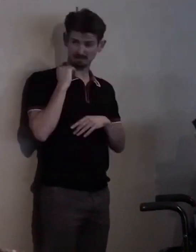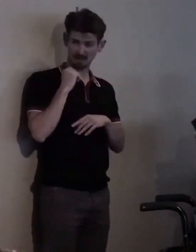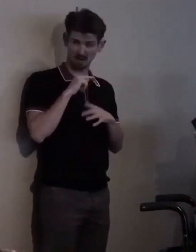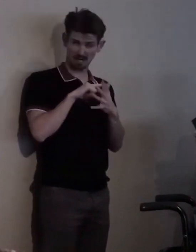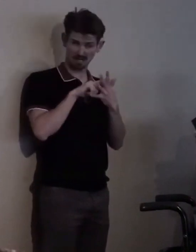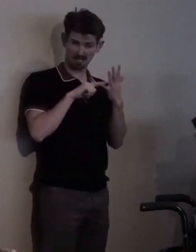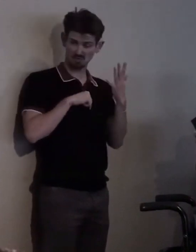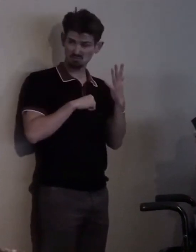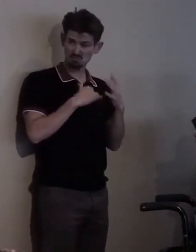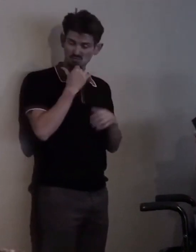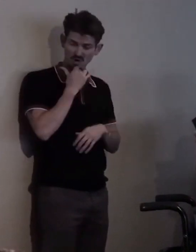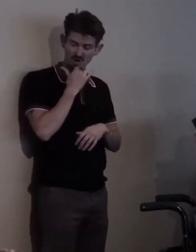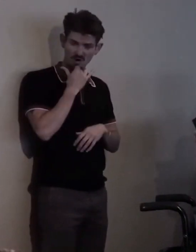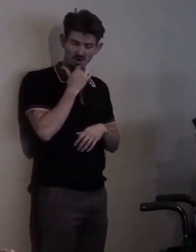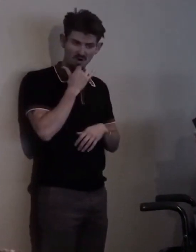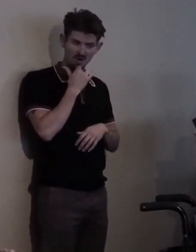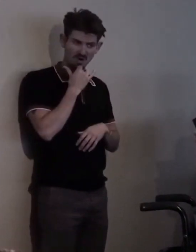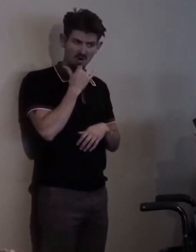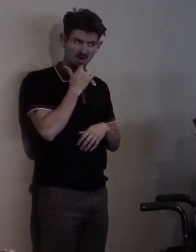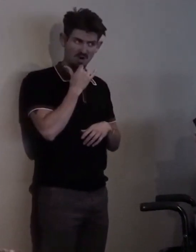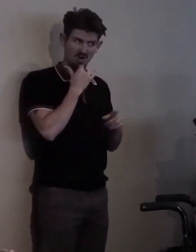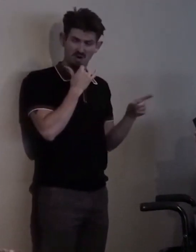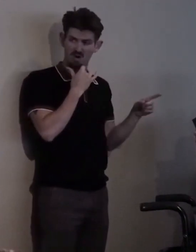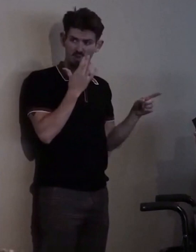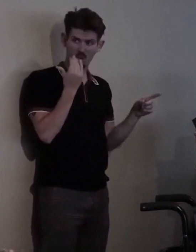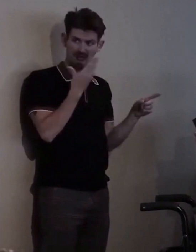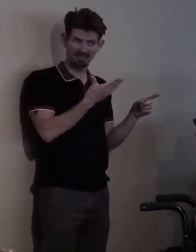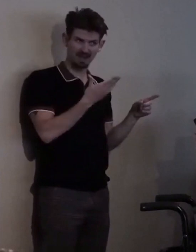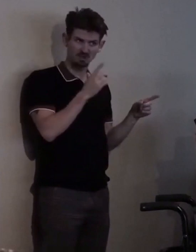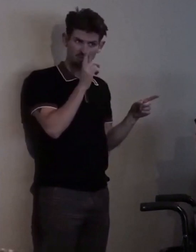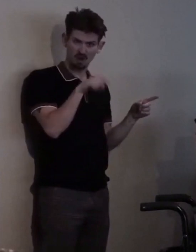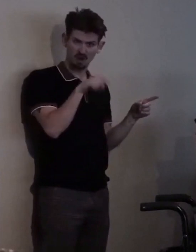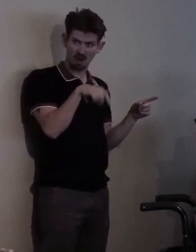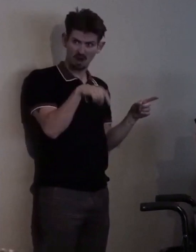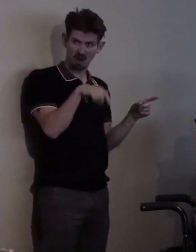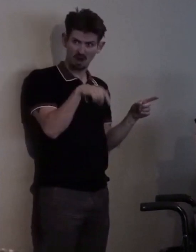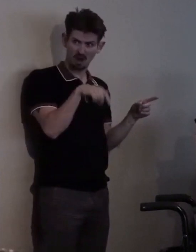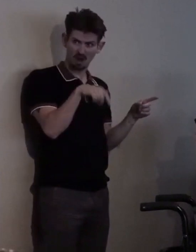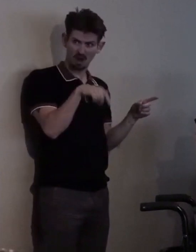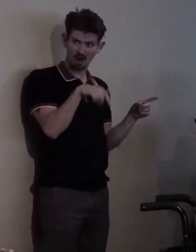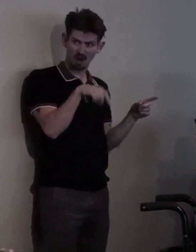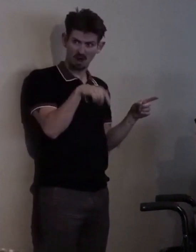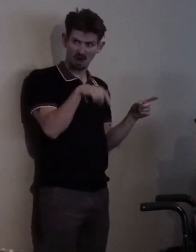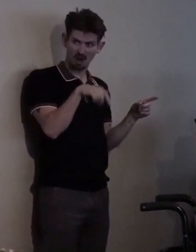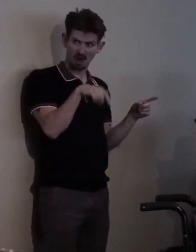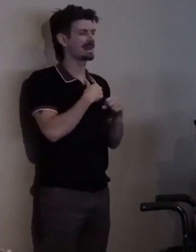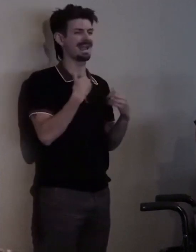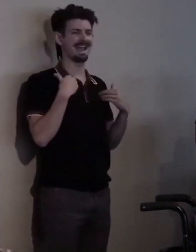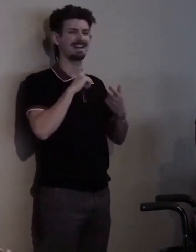They shouldn't have been there and I could fight them. And I had friends who would help me fight them.